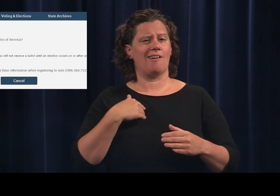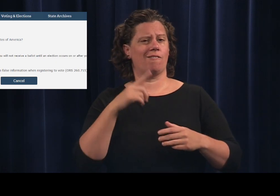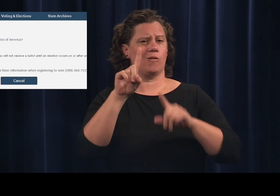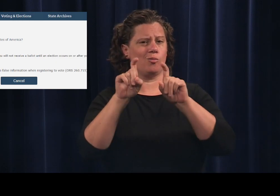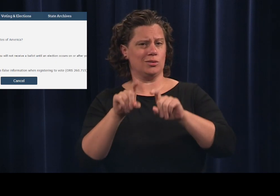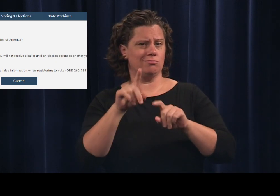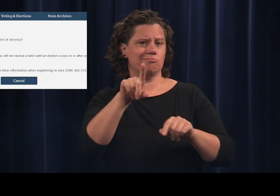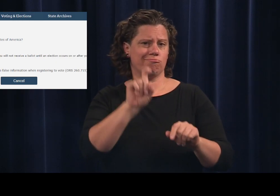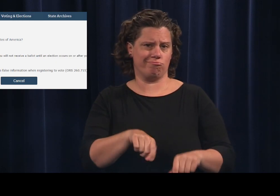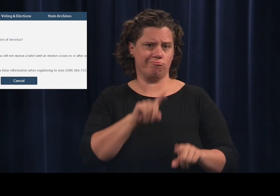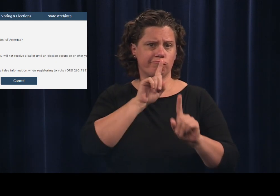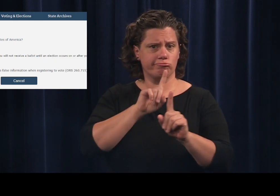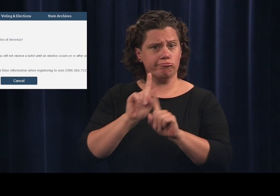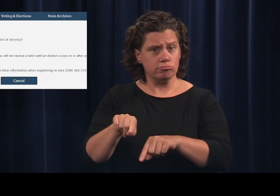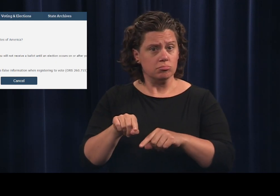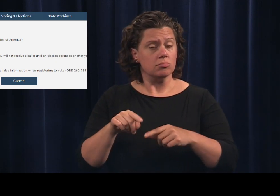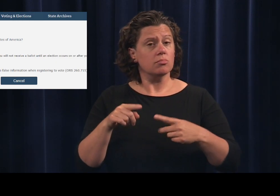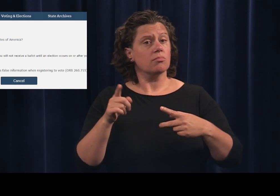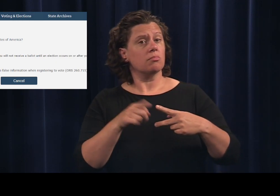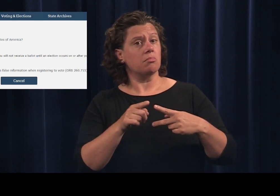You will answer the questions: